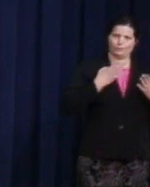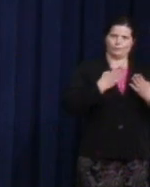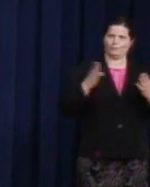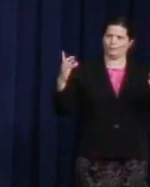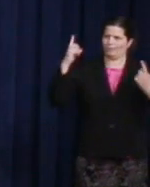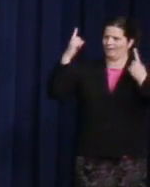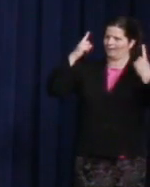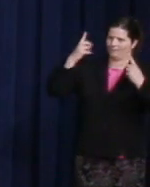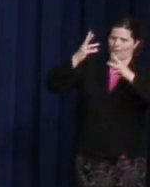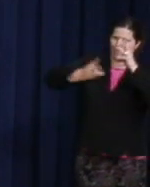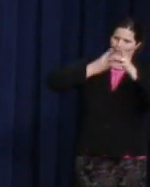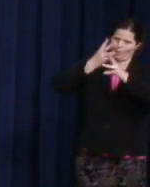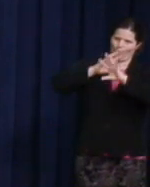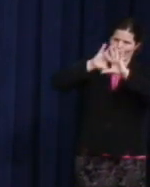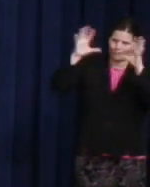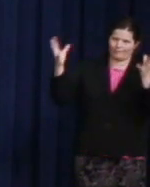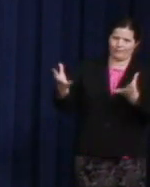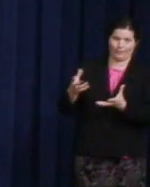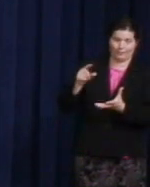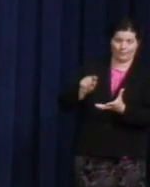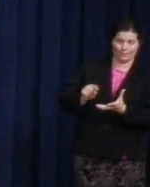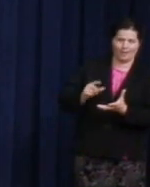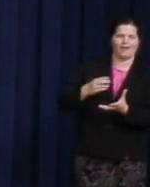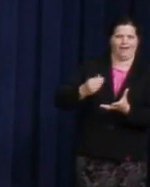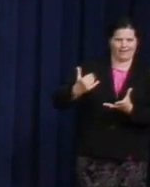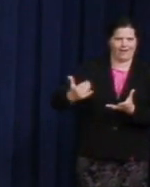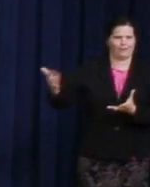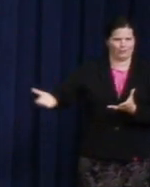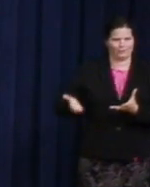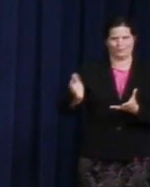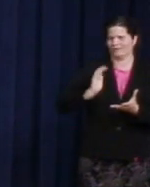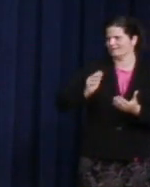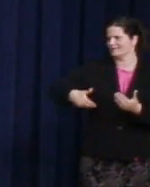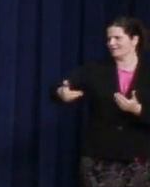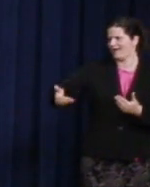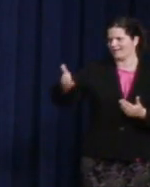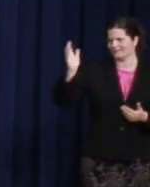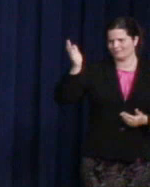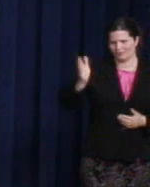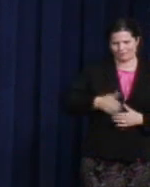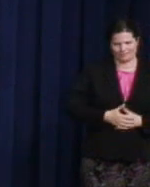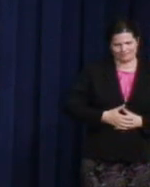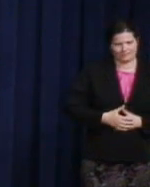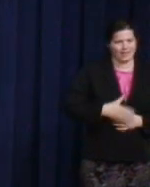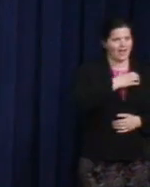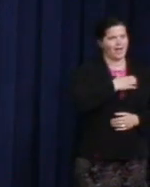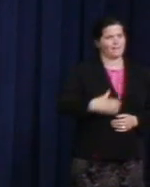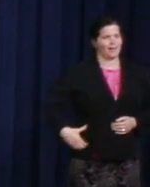about our next speaker. Ambassador Samantha Power is one of those